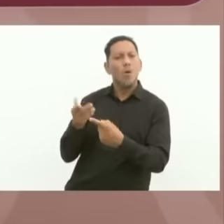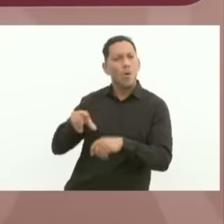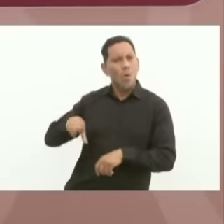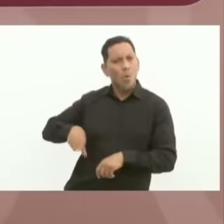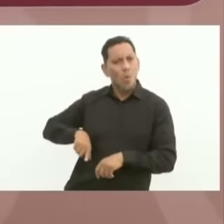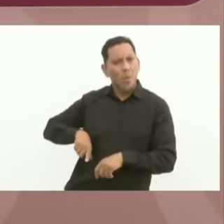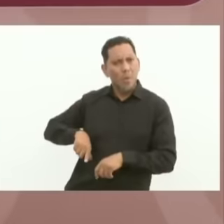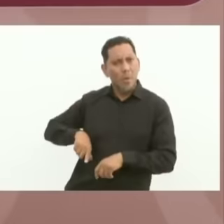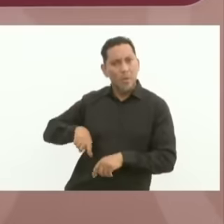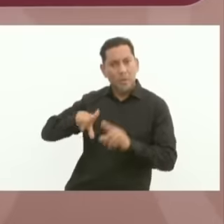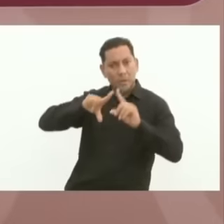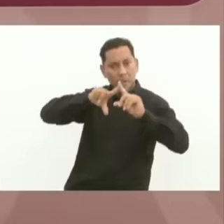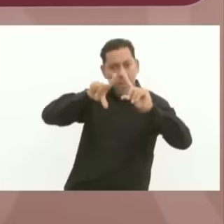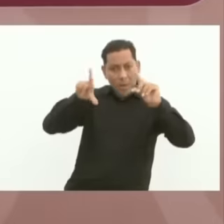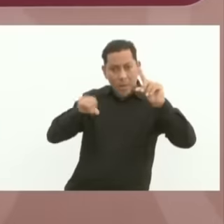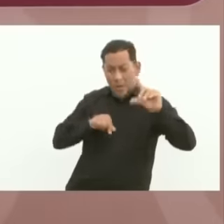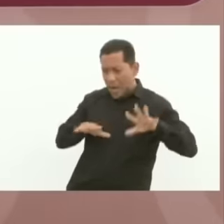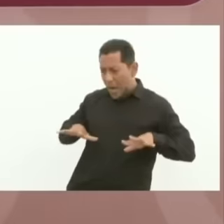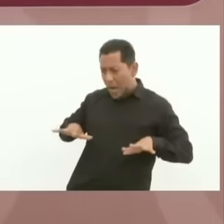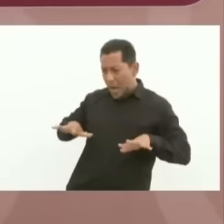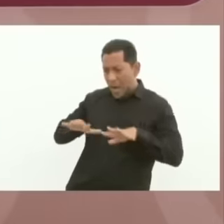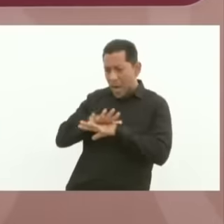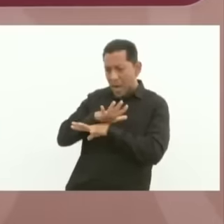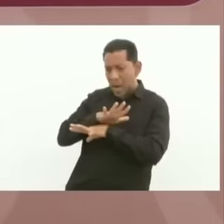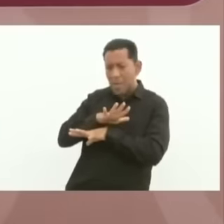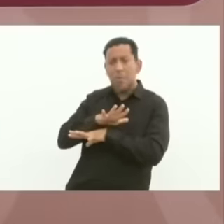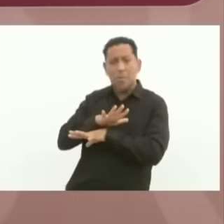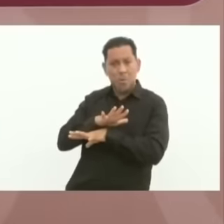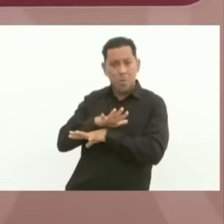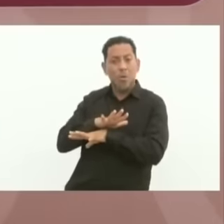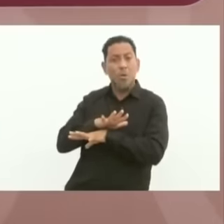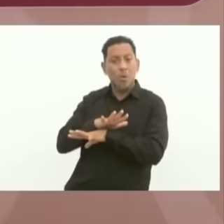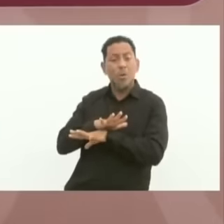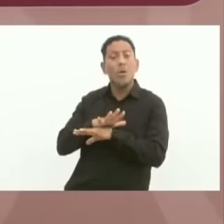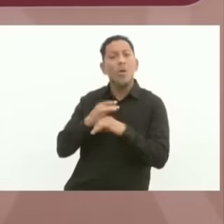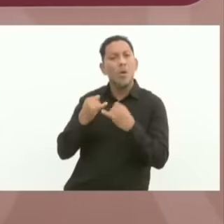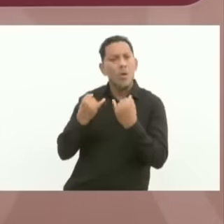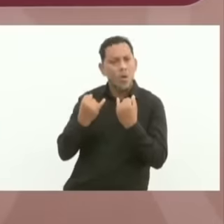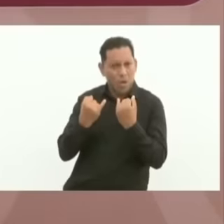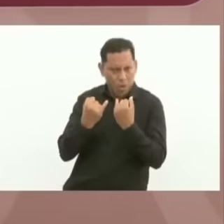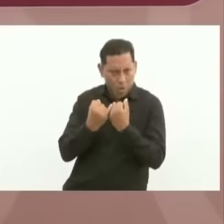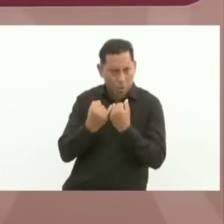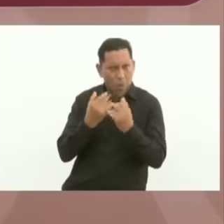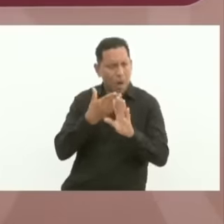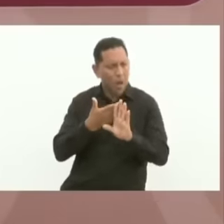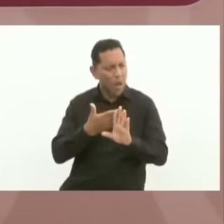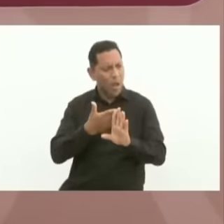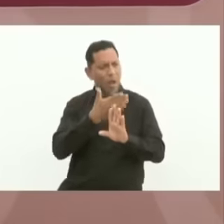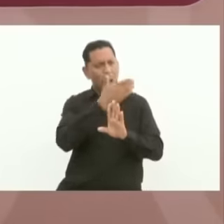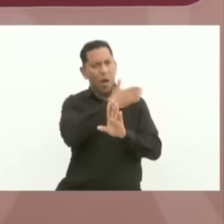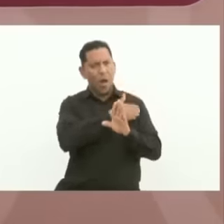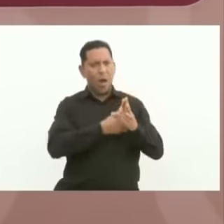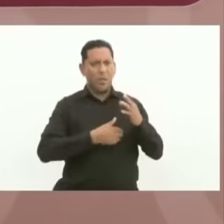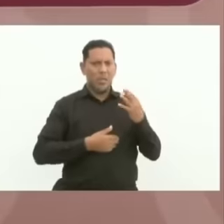of the country of the same magnitude as the other transformations that the independence that